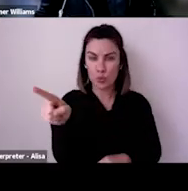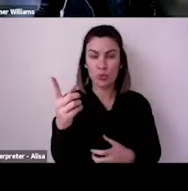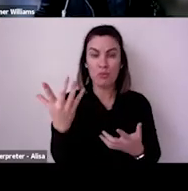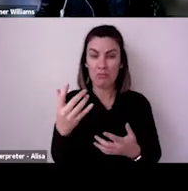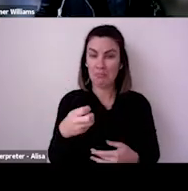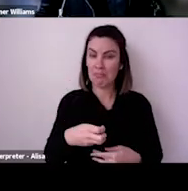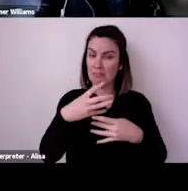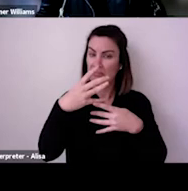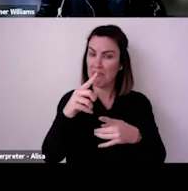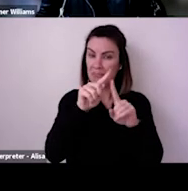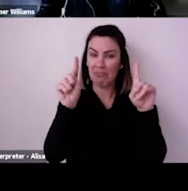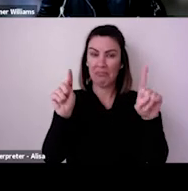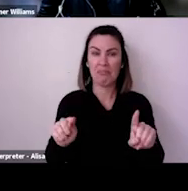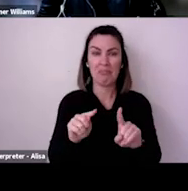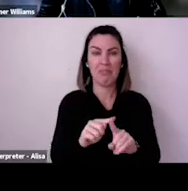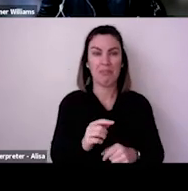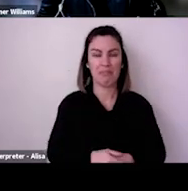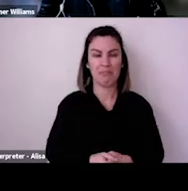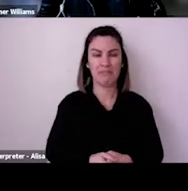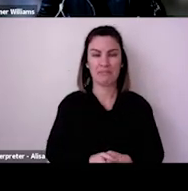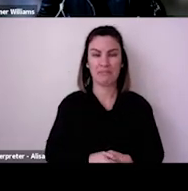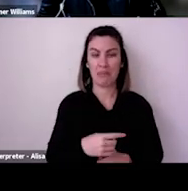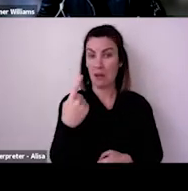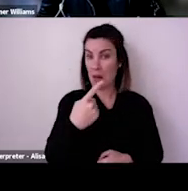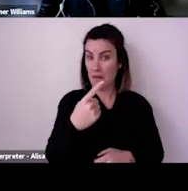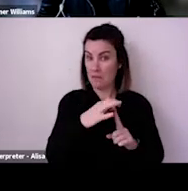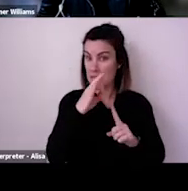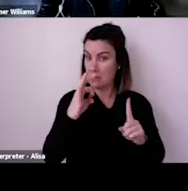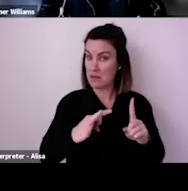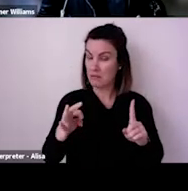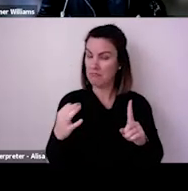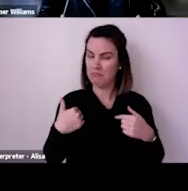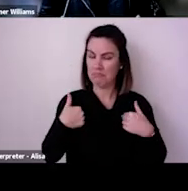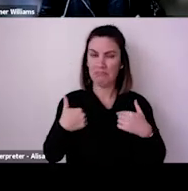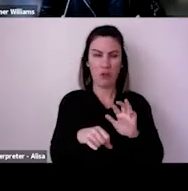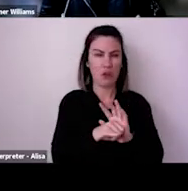think that they'll attend less than before long term, and when we ask "How confident